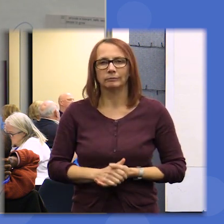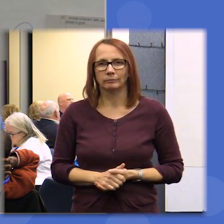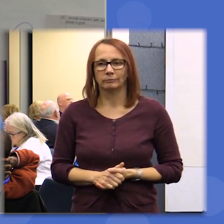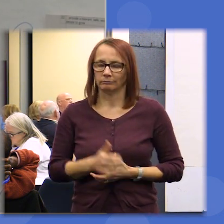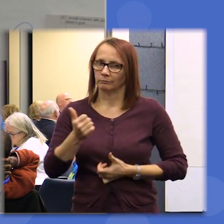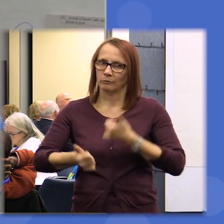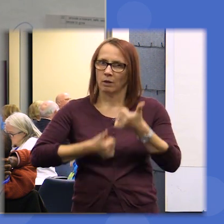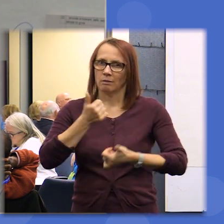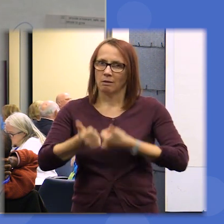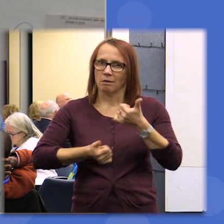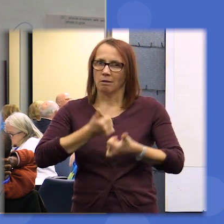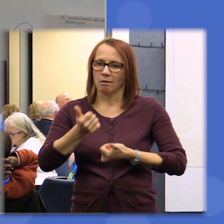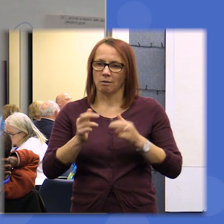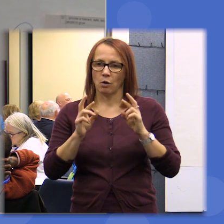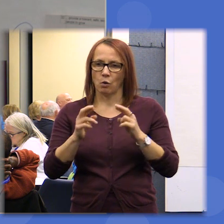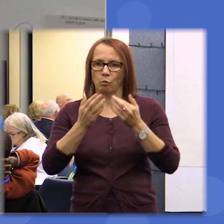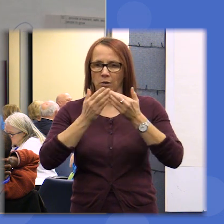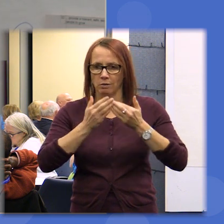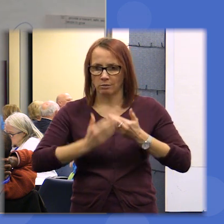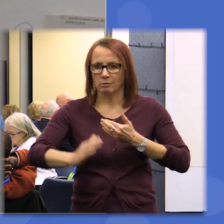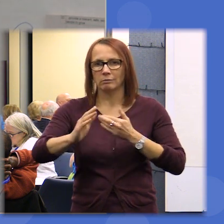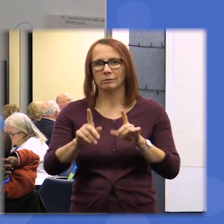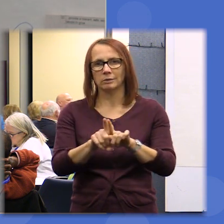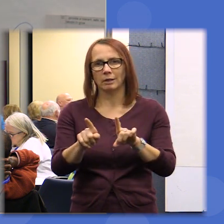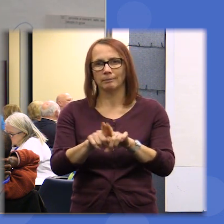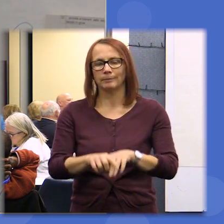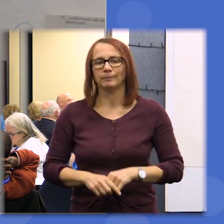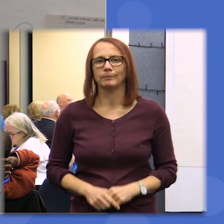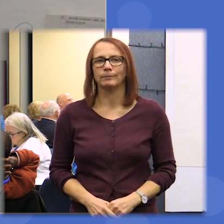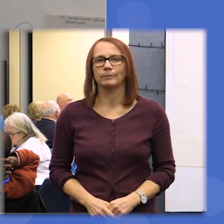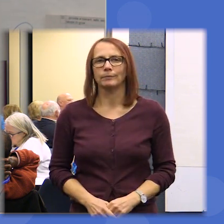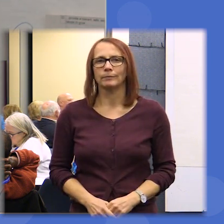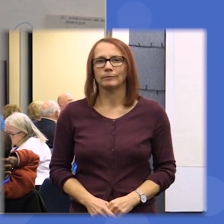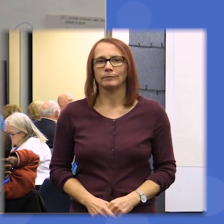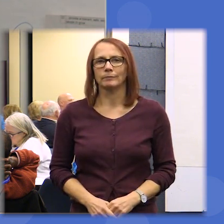that and I and I hope we can take about four words and because because we as the